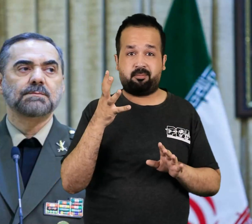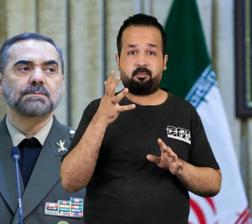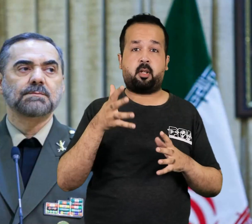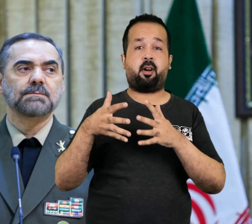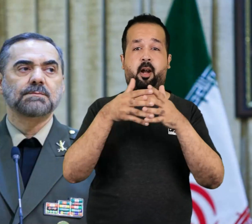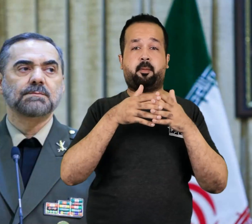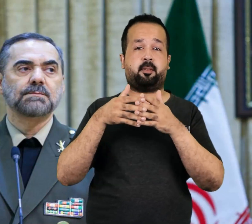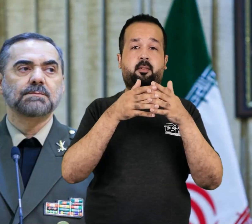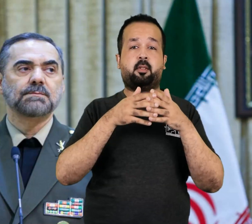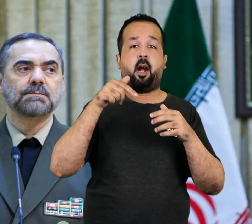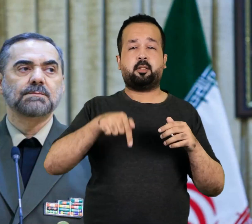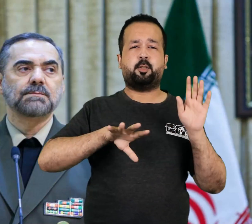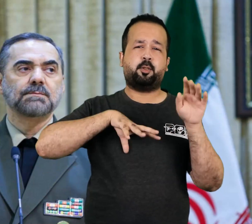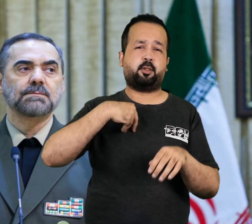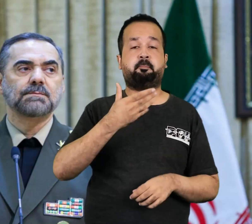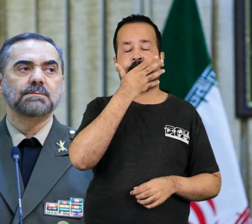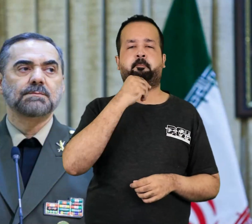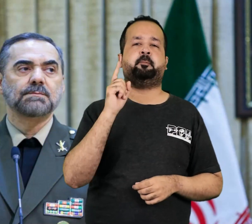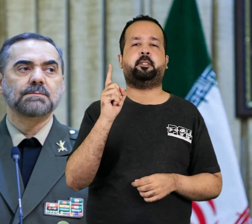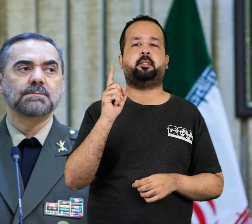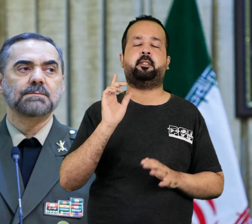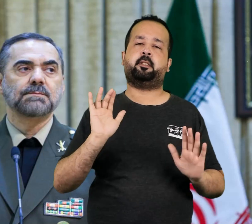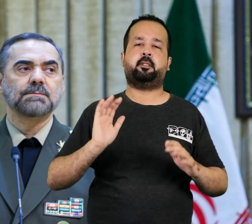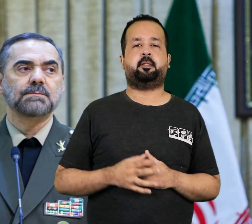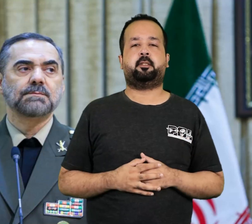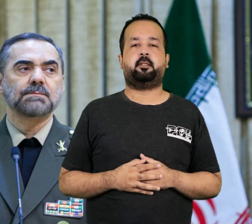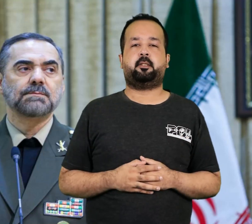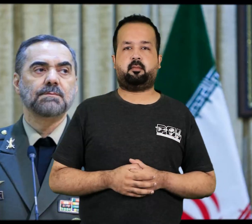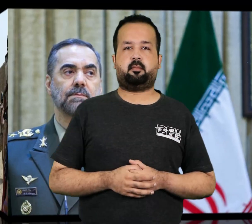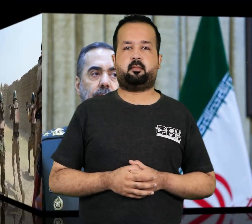Otherwise, America would suffer terrible losses.